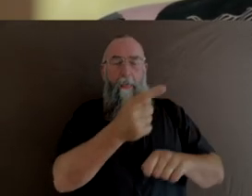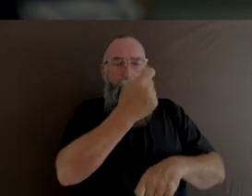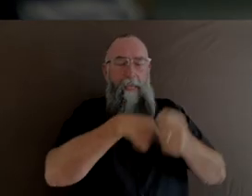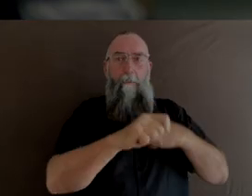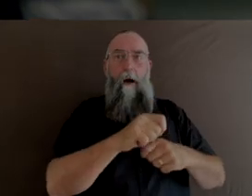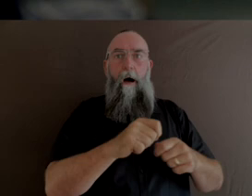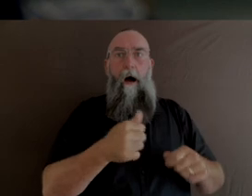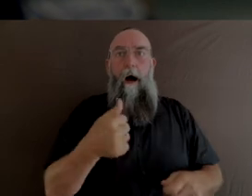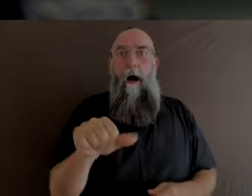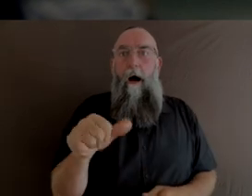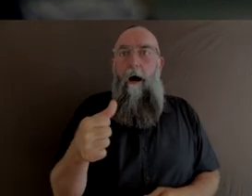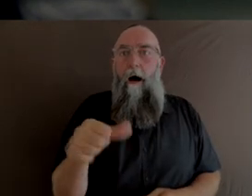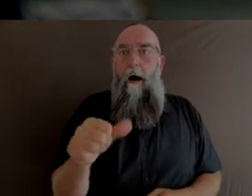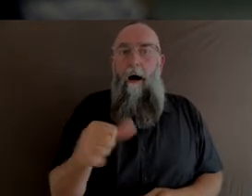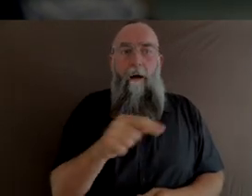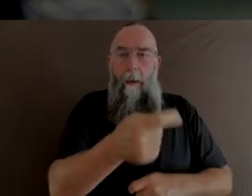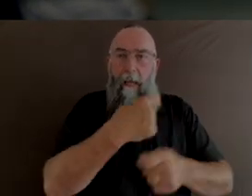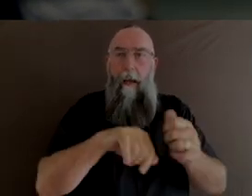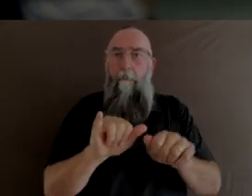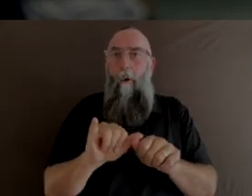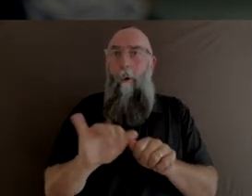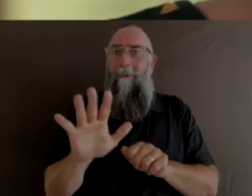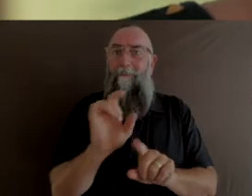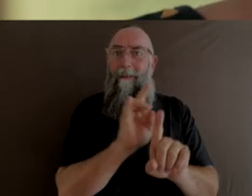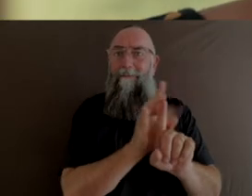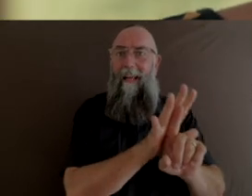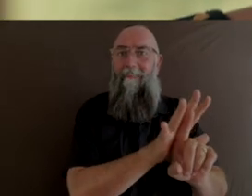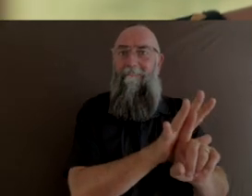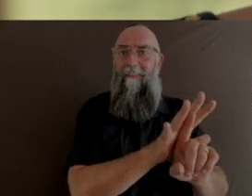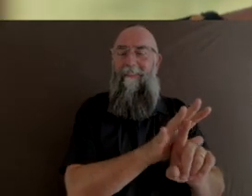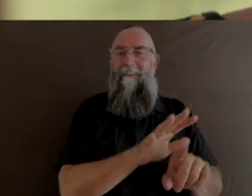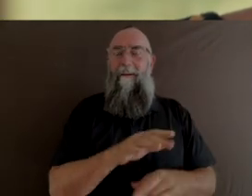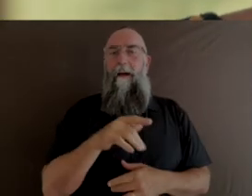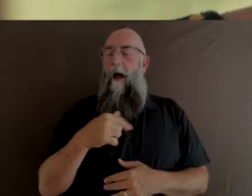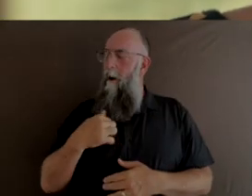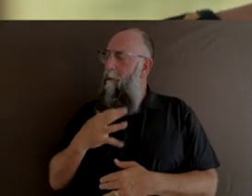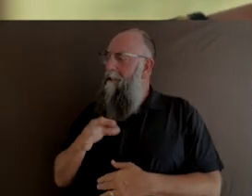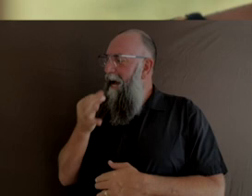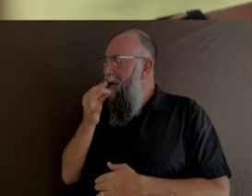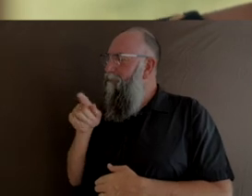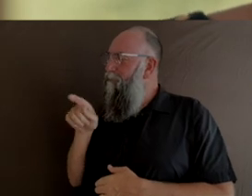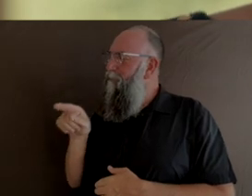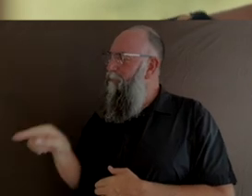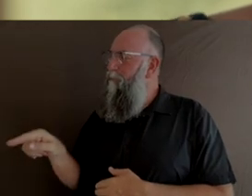incredibly awesome way possible. Yeah. When was it that you first found your way into kind of discovering the arts